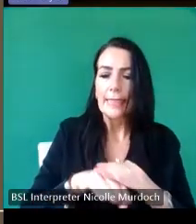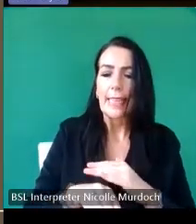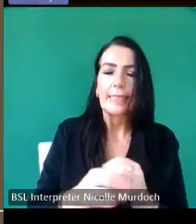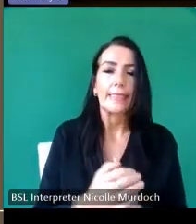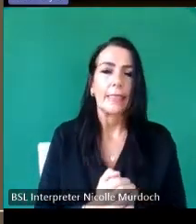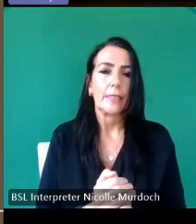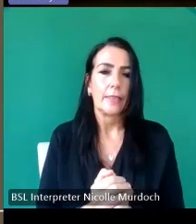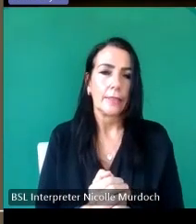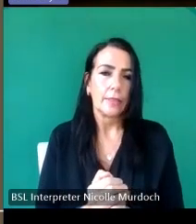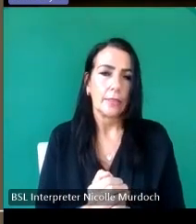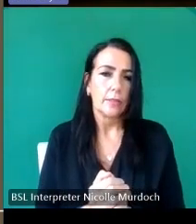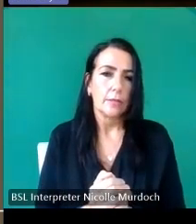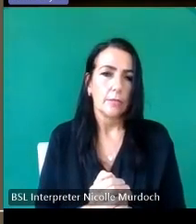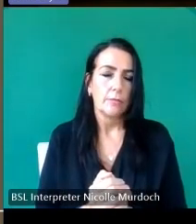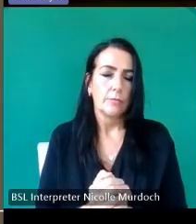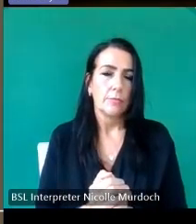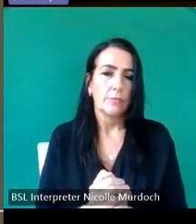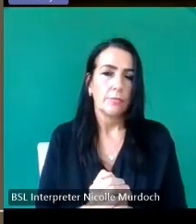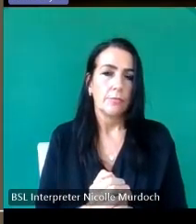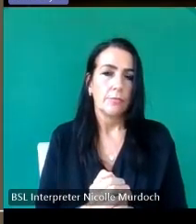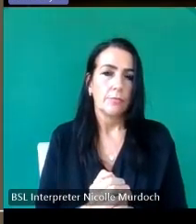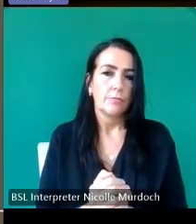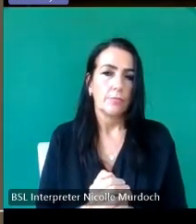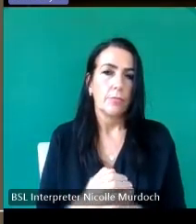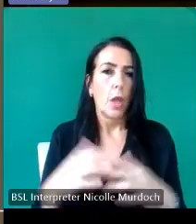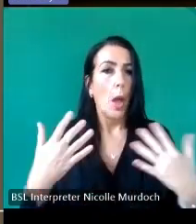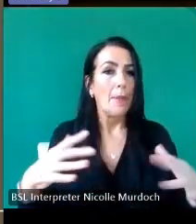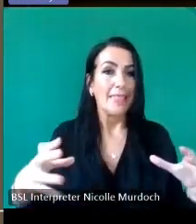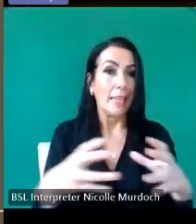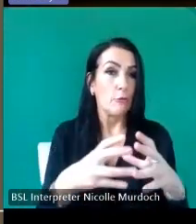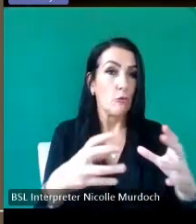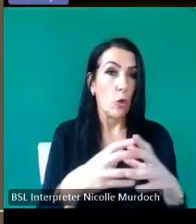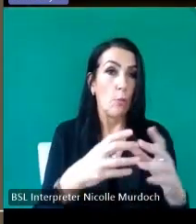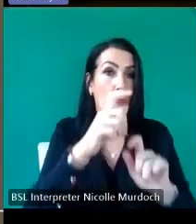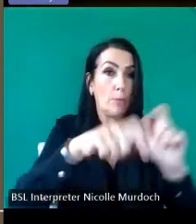meant to replace the the there there's an amazing group of church recorders out there who will take